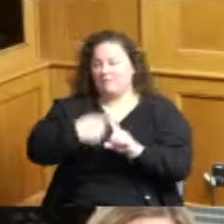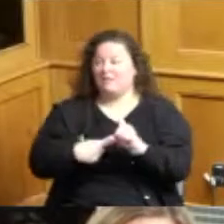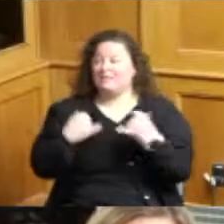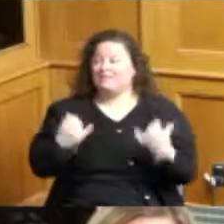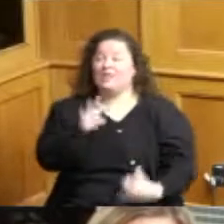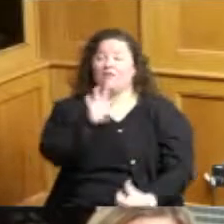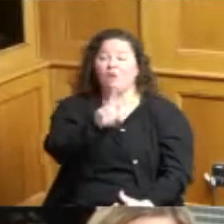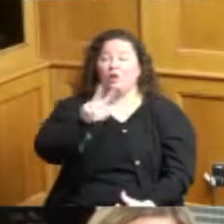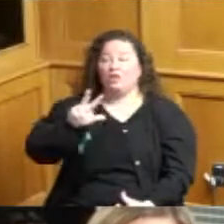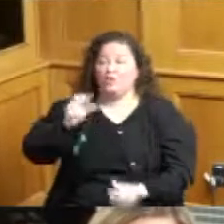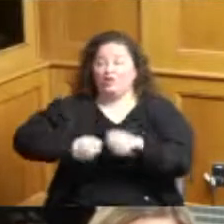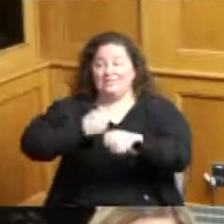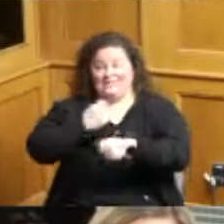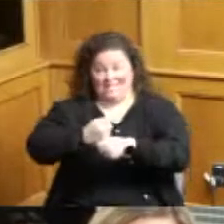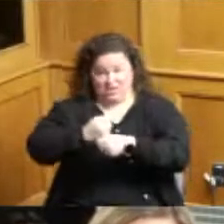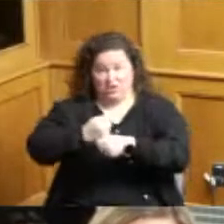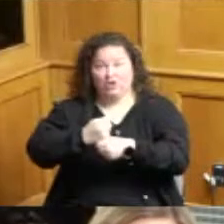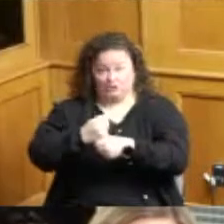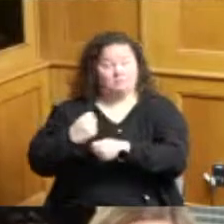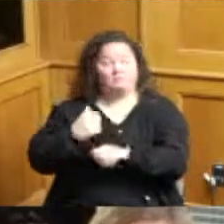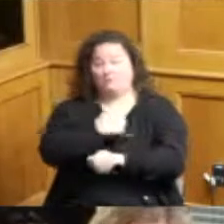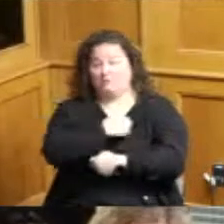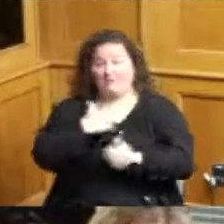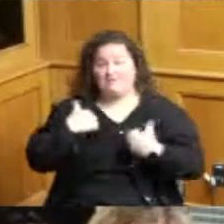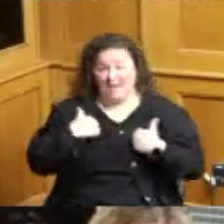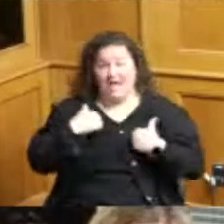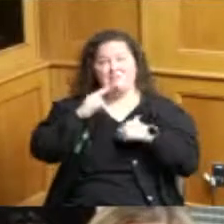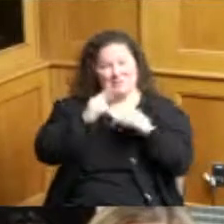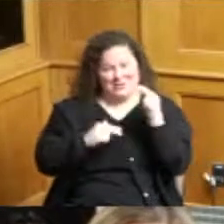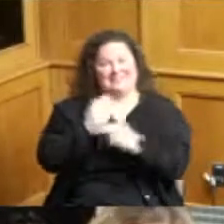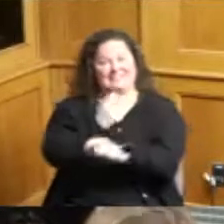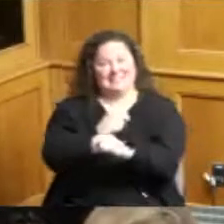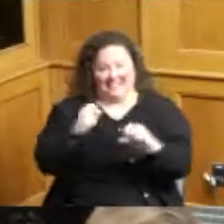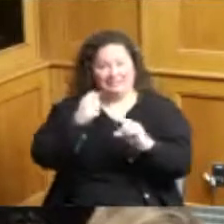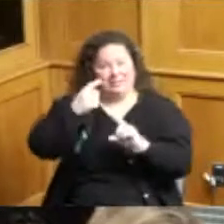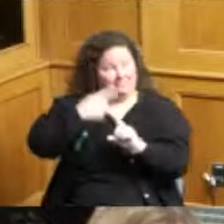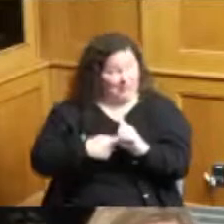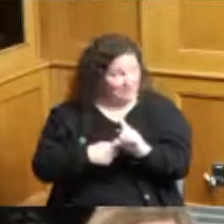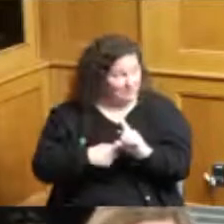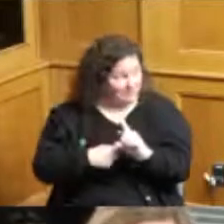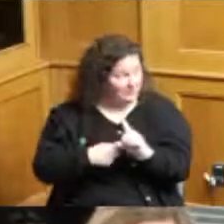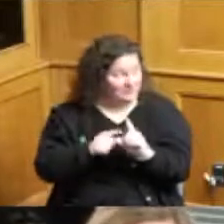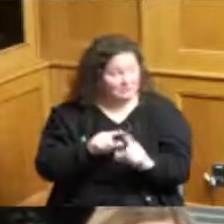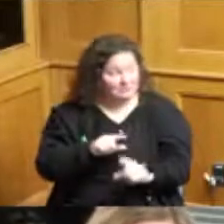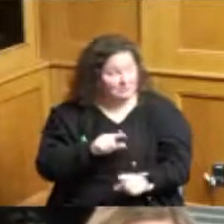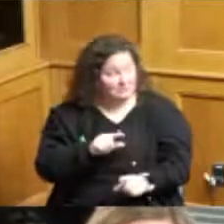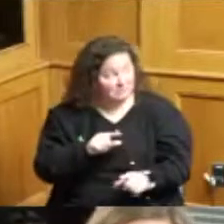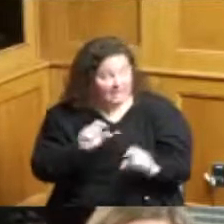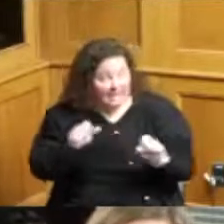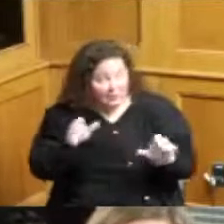that there has been a Building Safety Month can we hear yeah lift it up there or just speak out